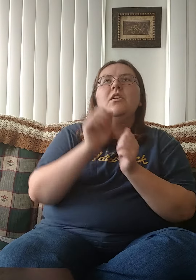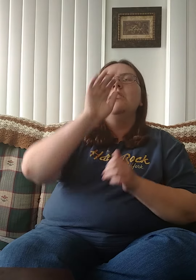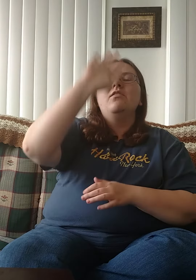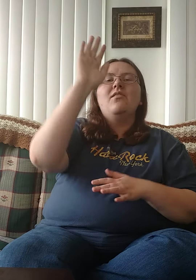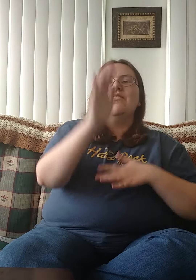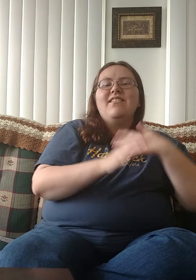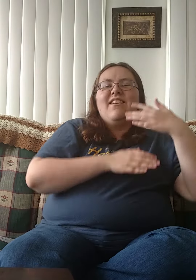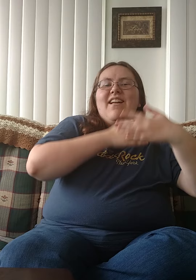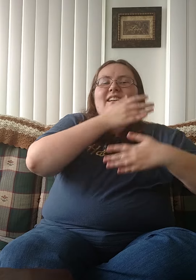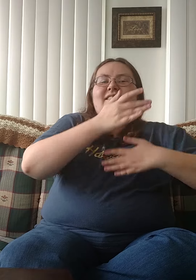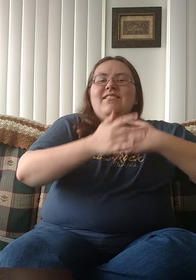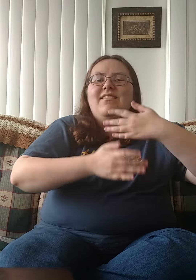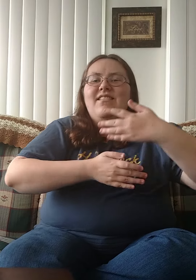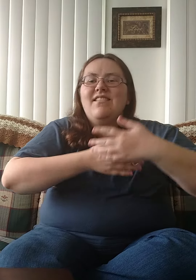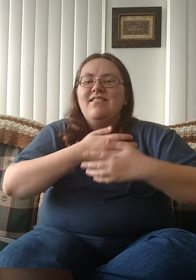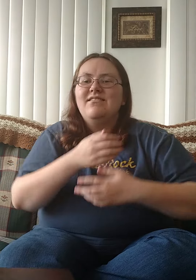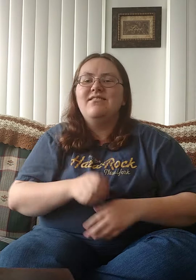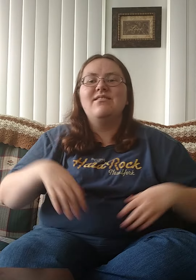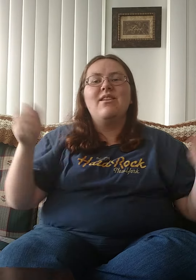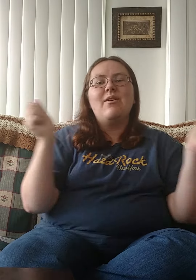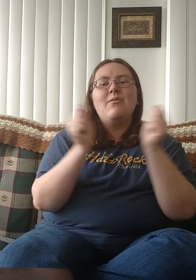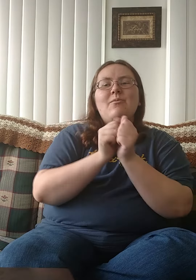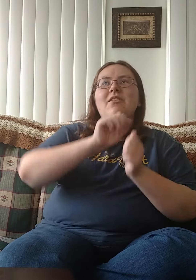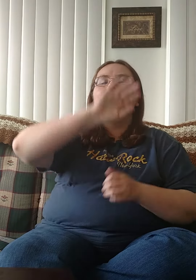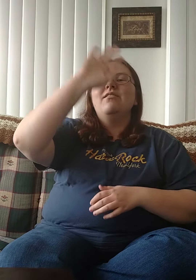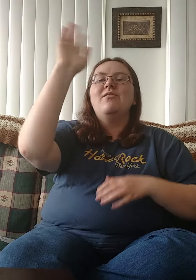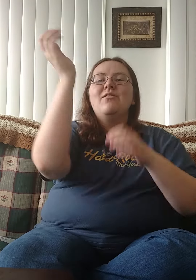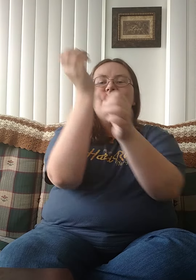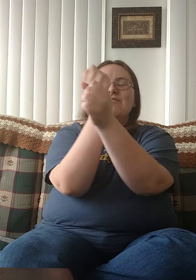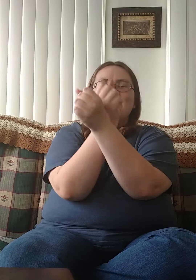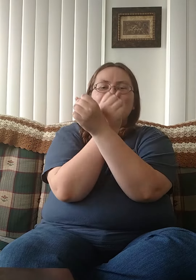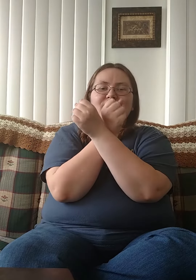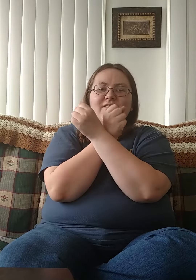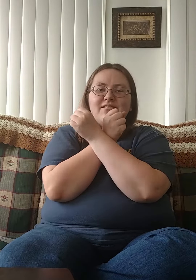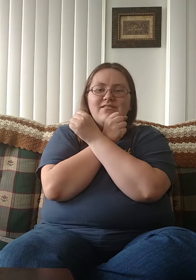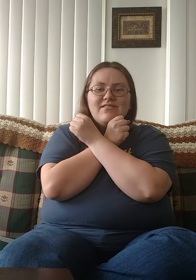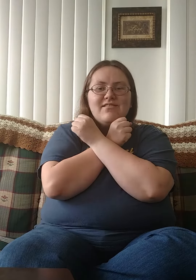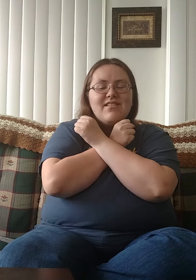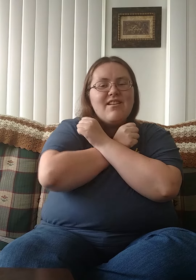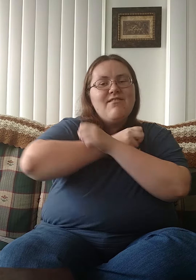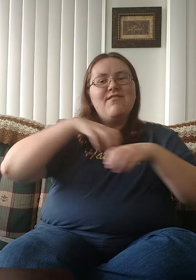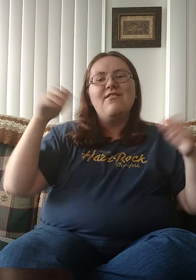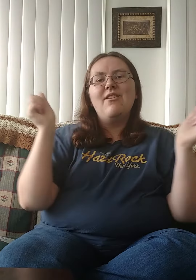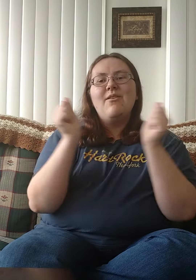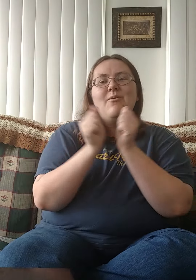With your kindness With your furious love